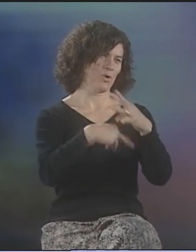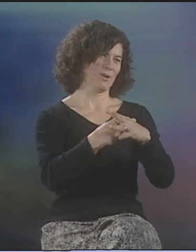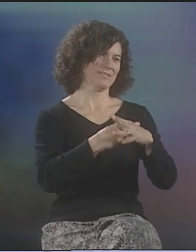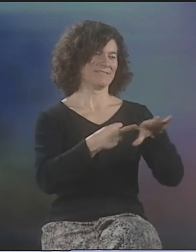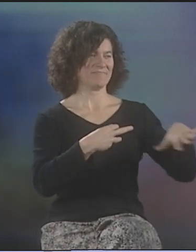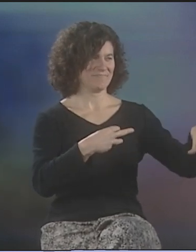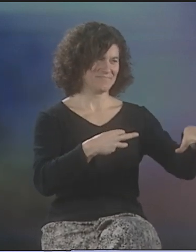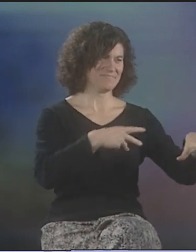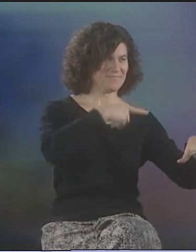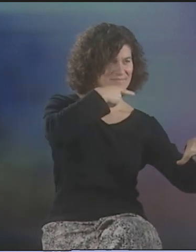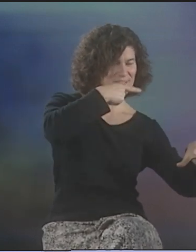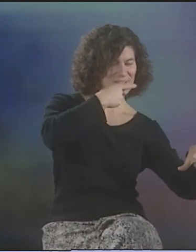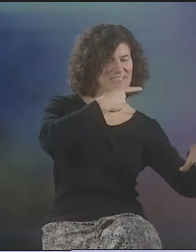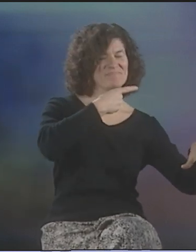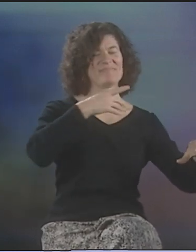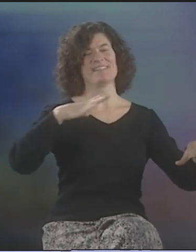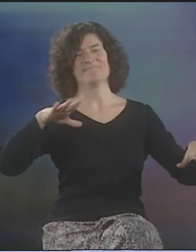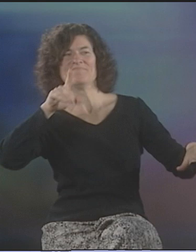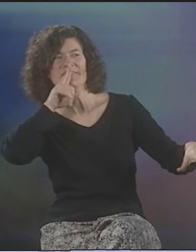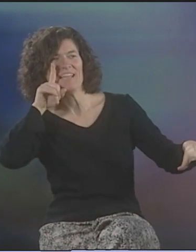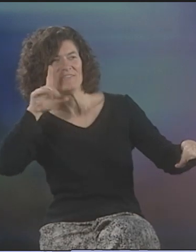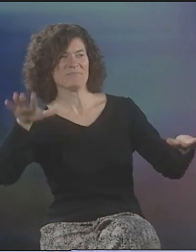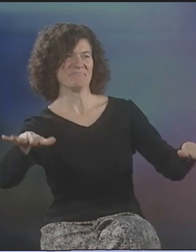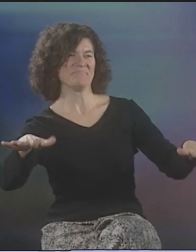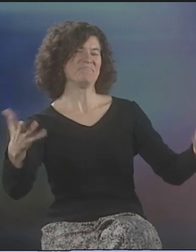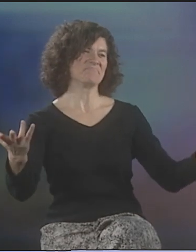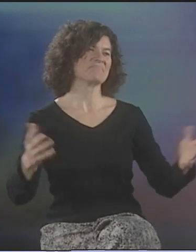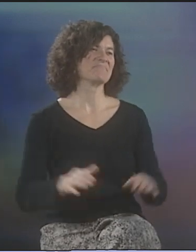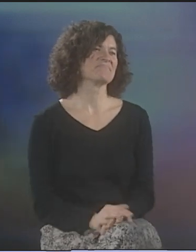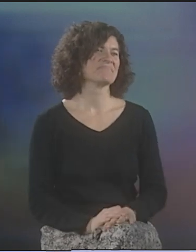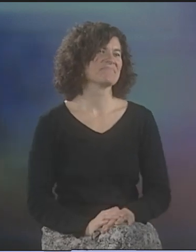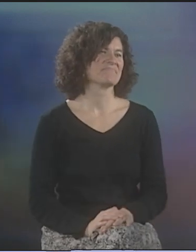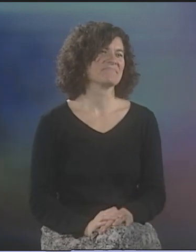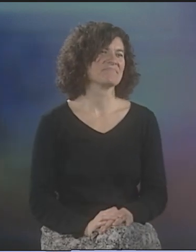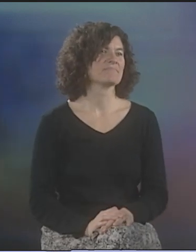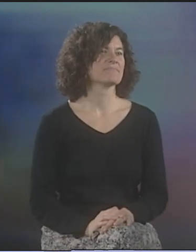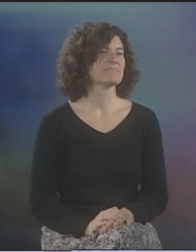THE DEAF AND THE HEARING, SEPARATED BY A RIVER BUT HAVING A BRIDGE JOINING THE TWO.